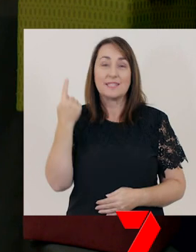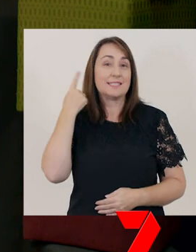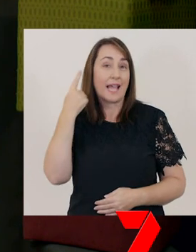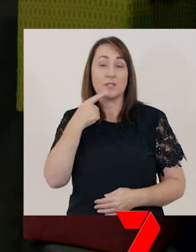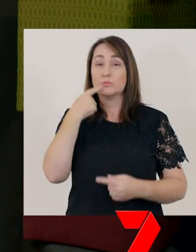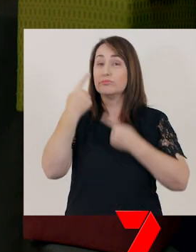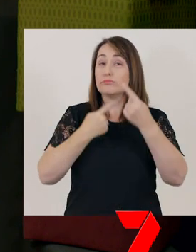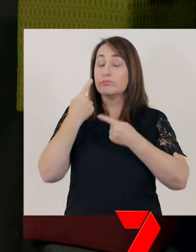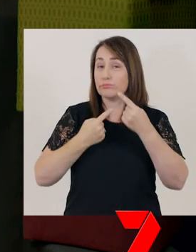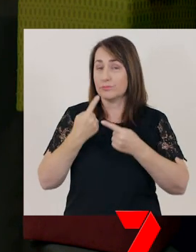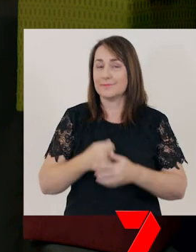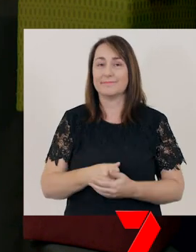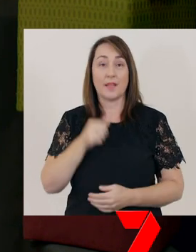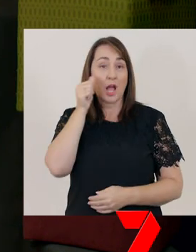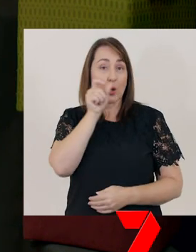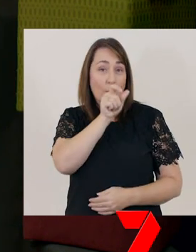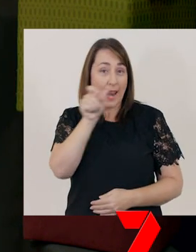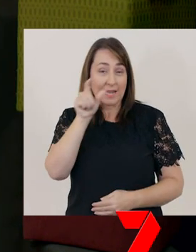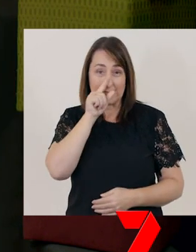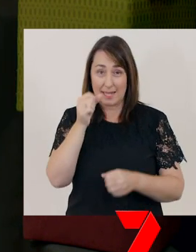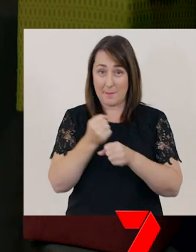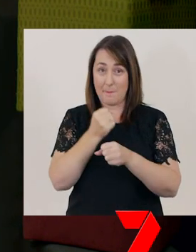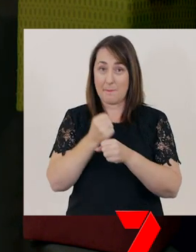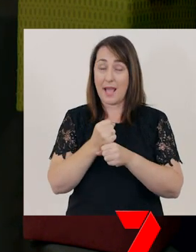I also know that letters can make more than one sound.